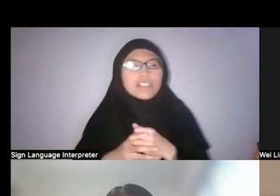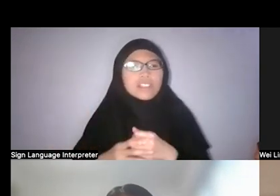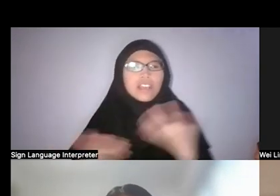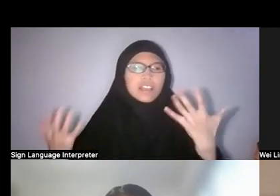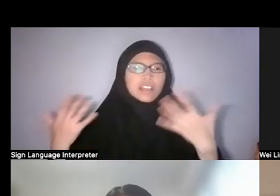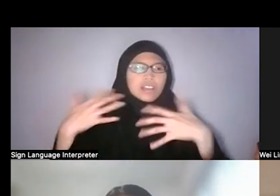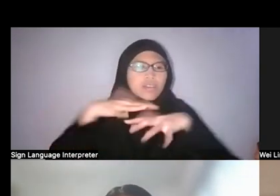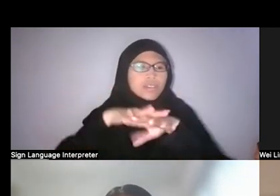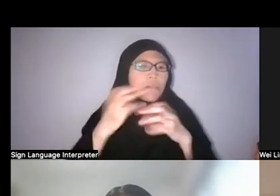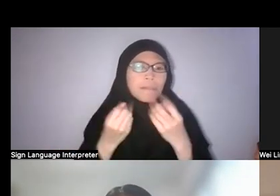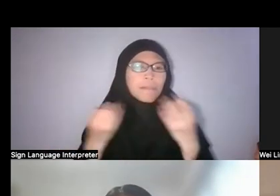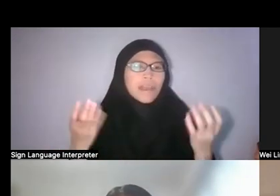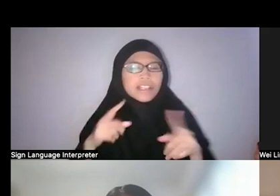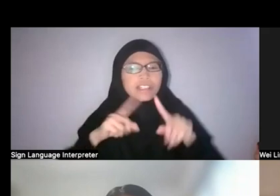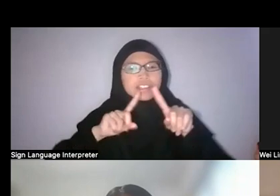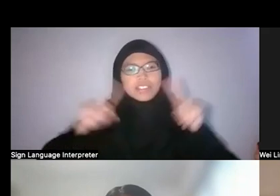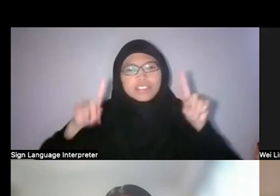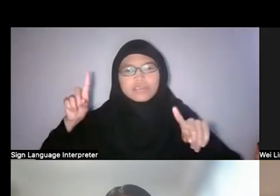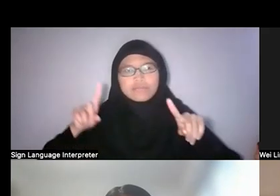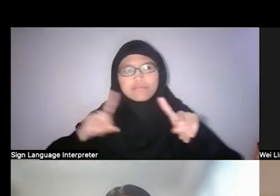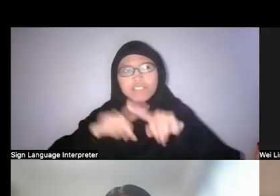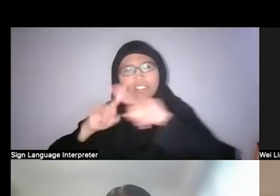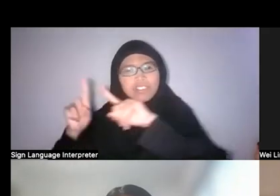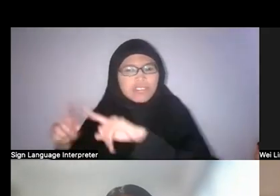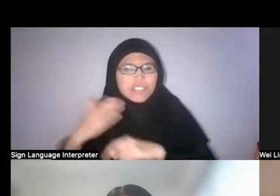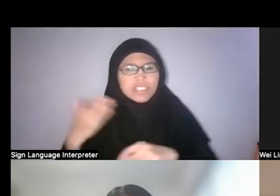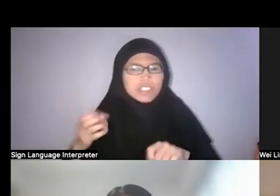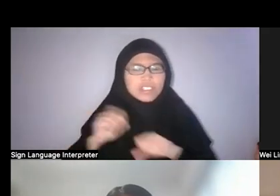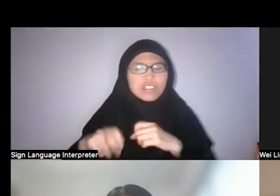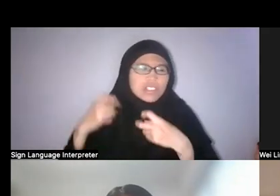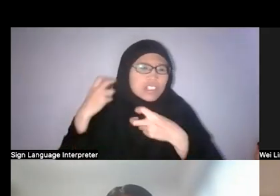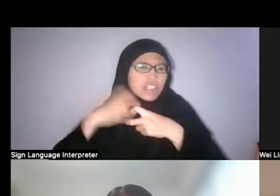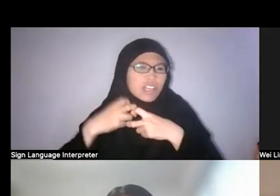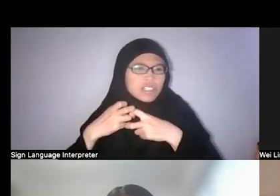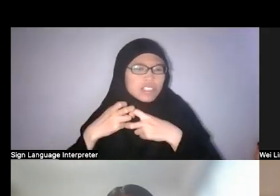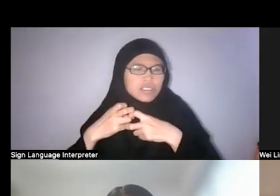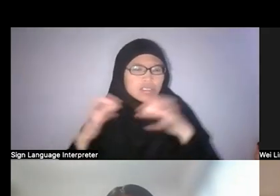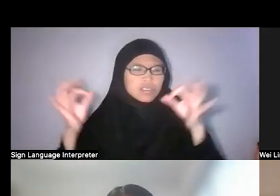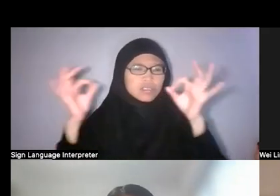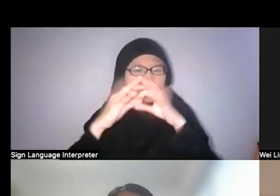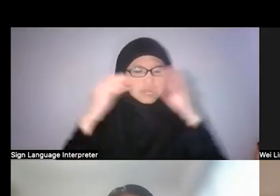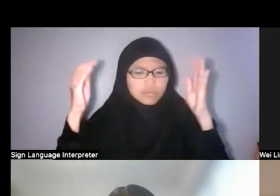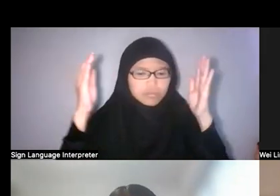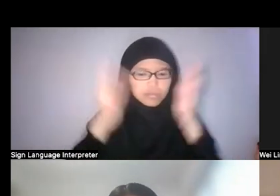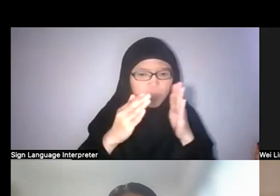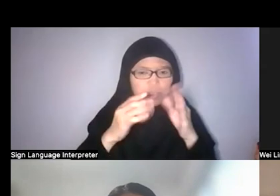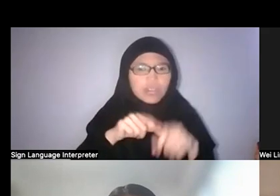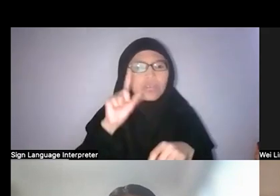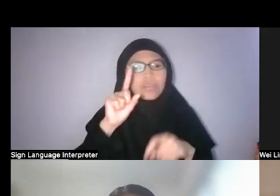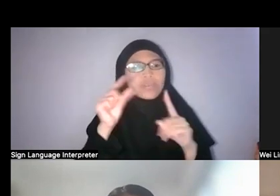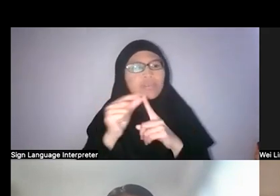So yeah it’s a bit hard to boil it down to a word or words.